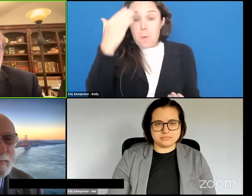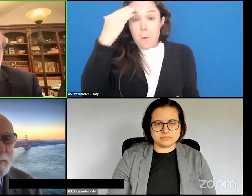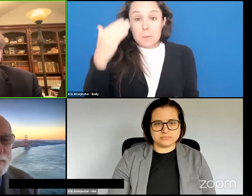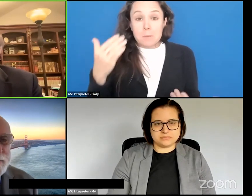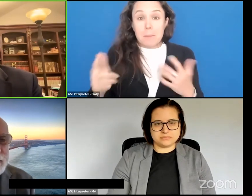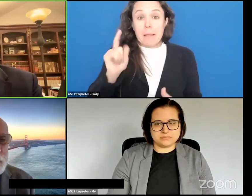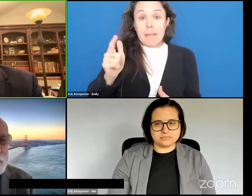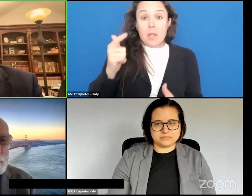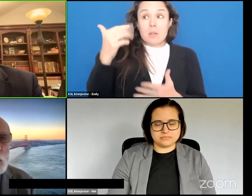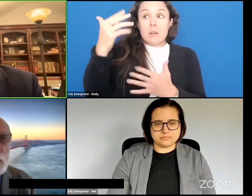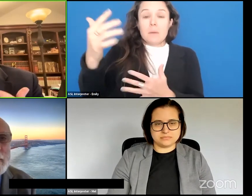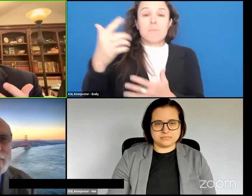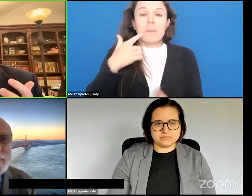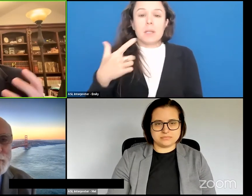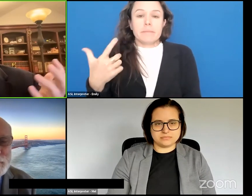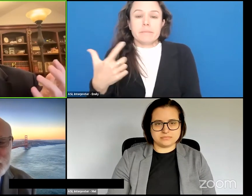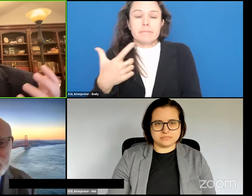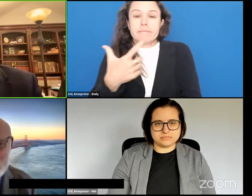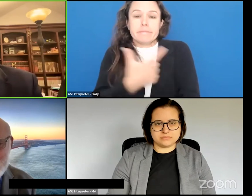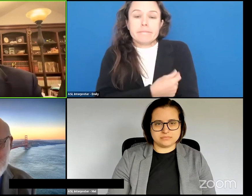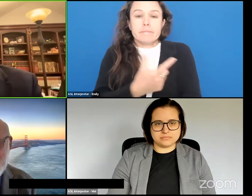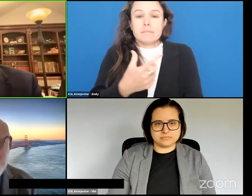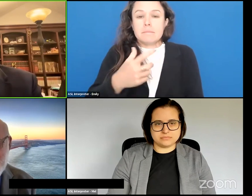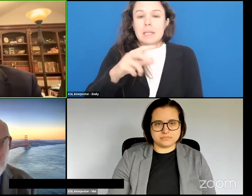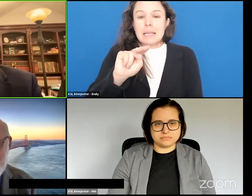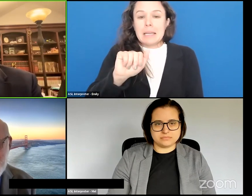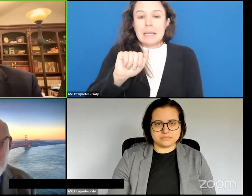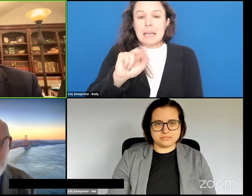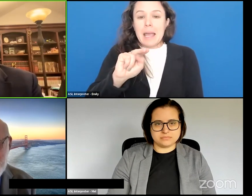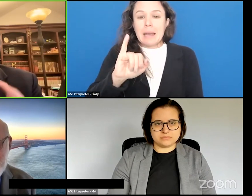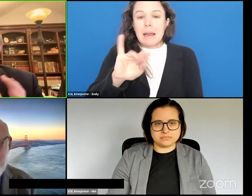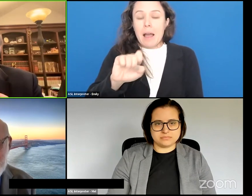can do it by injection of nanites into the bloodstream and -- and they will just go up